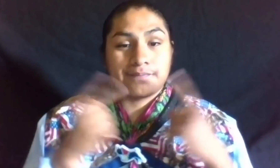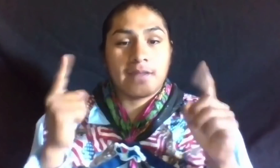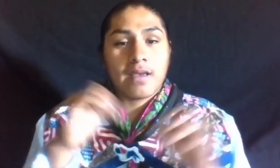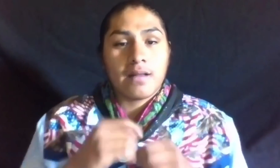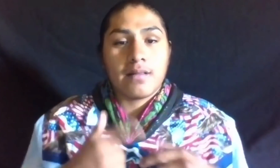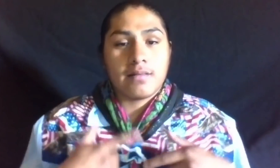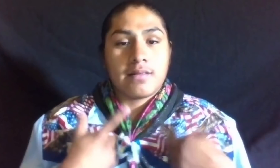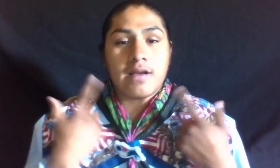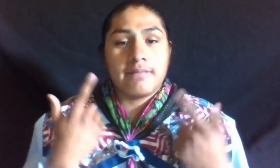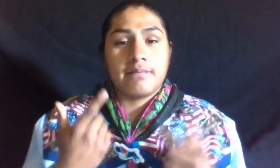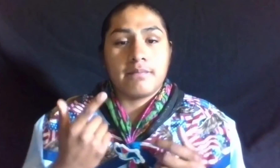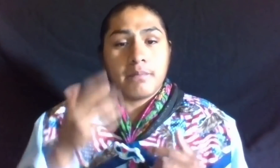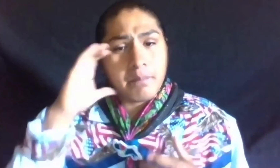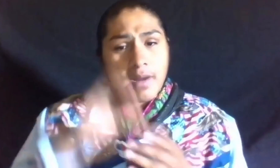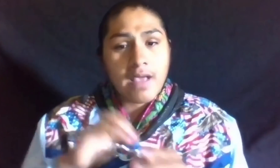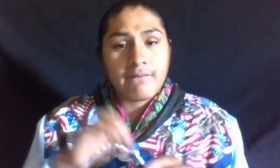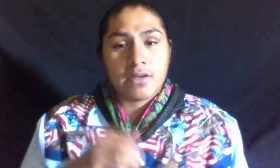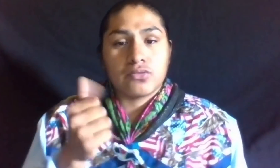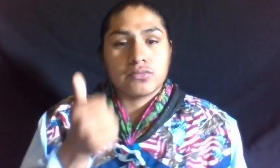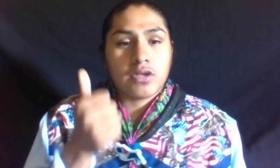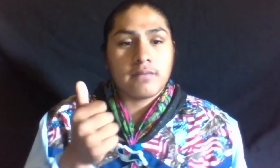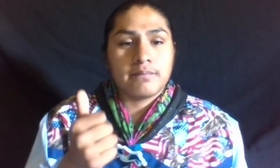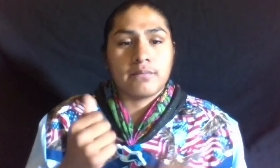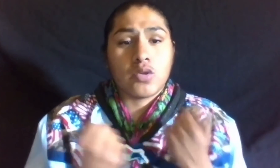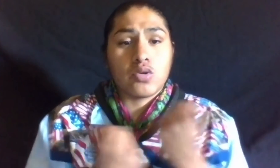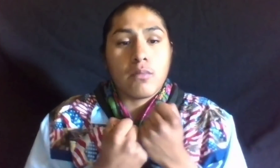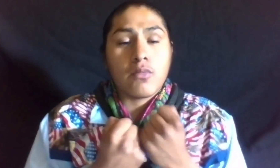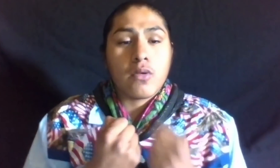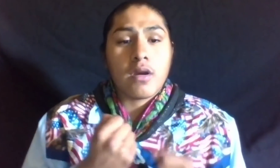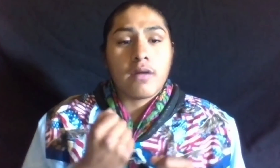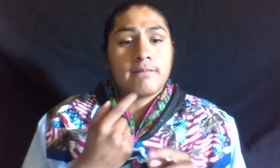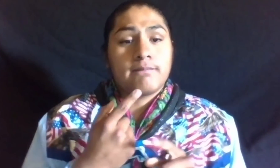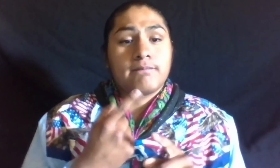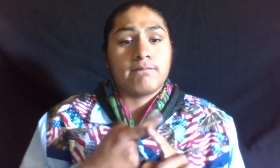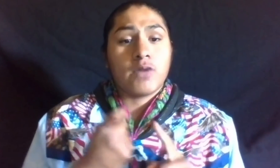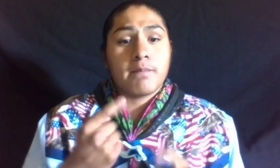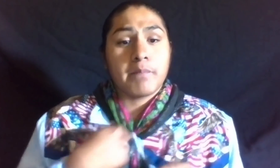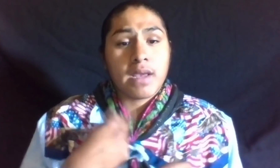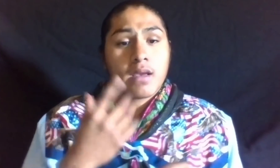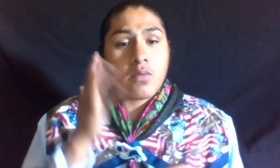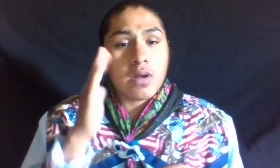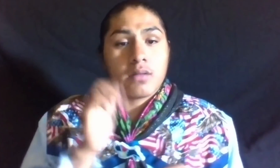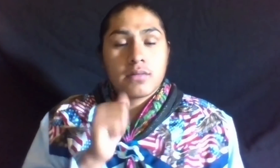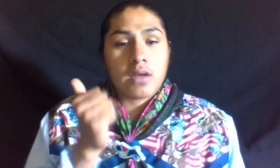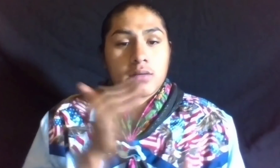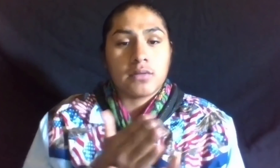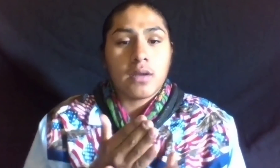YOU WILL BE SUCCEESSFULL IN LIFE JUST BELEVE IN YOURSELF